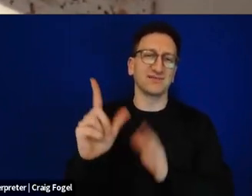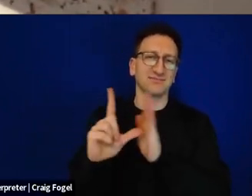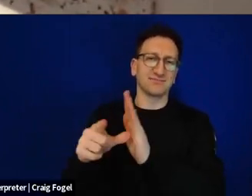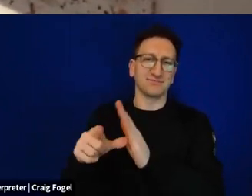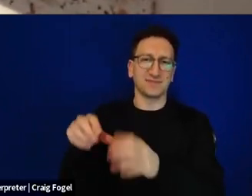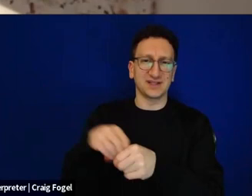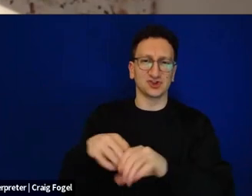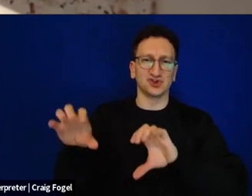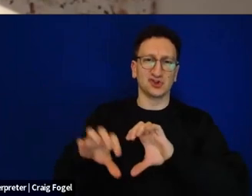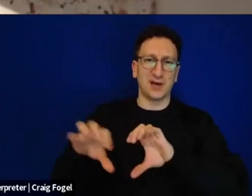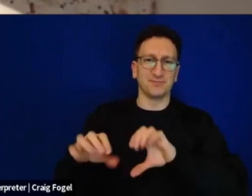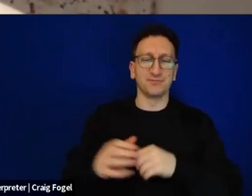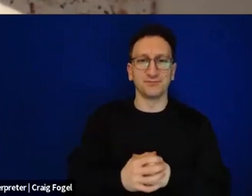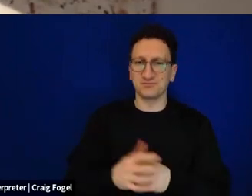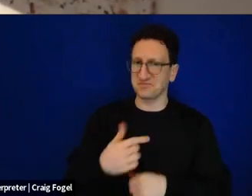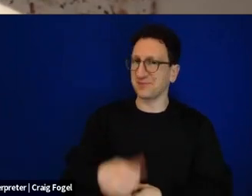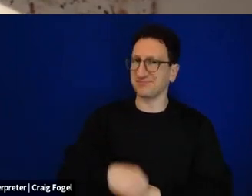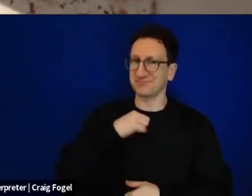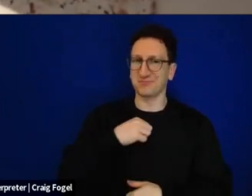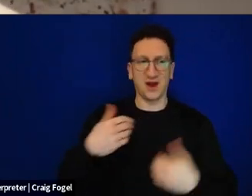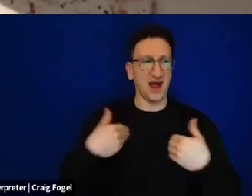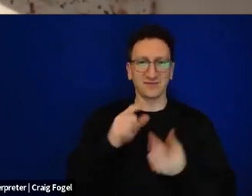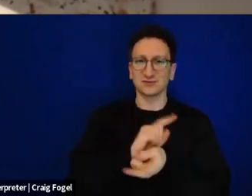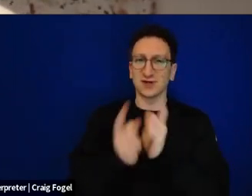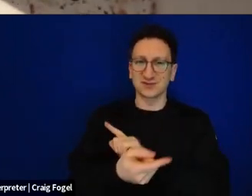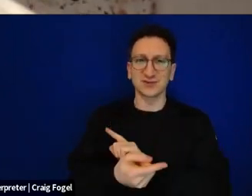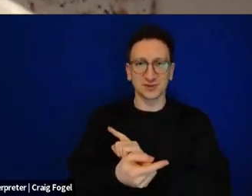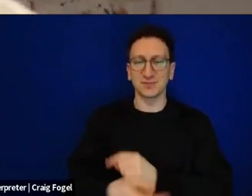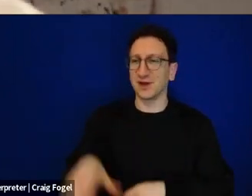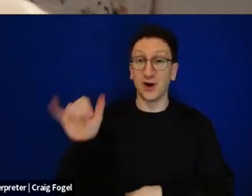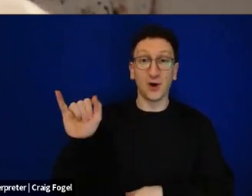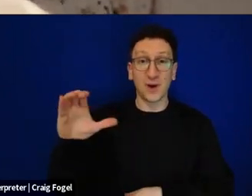And we're very proud to partner both with YCT and with the Hartman institute and with